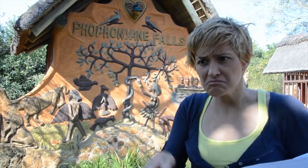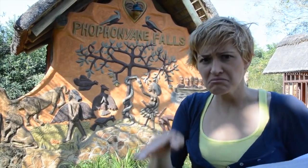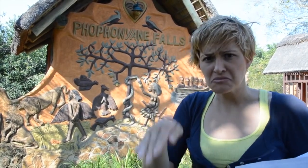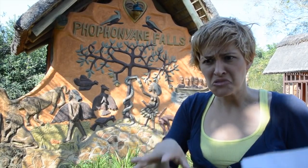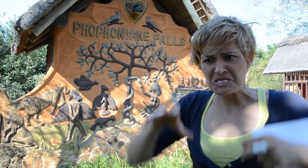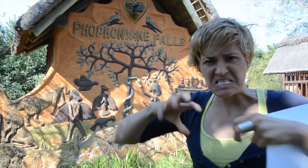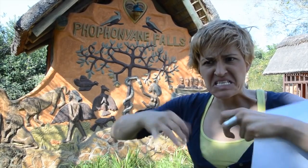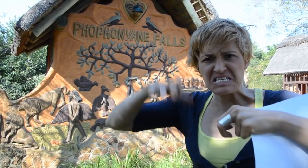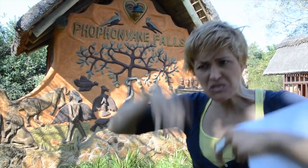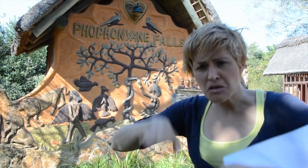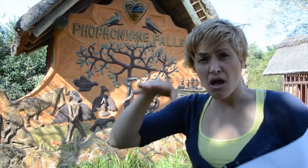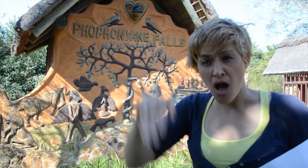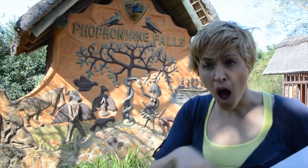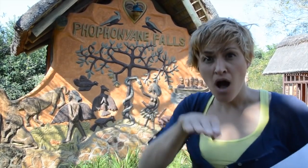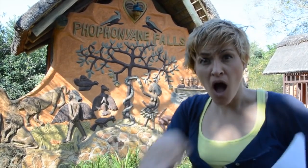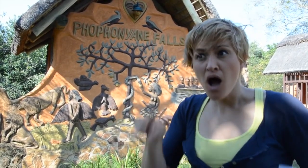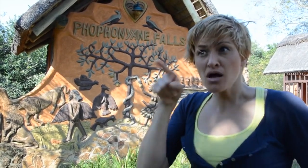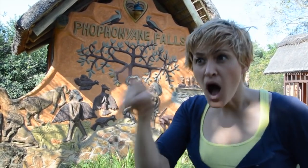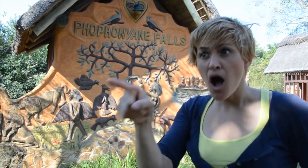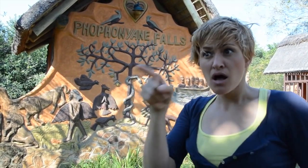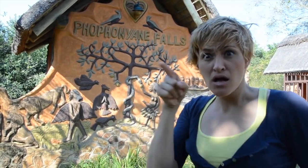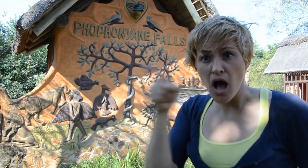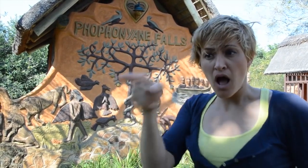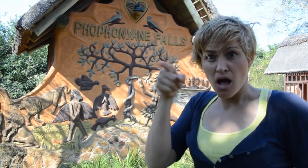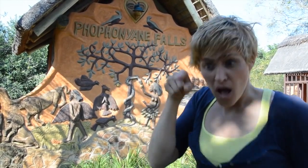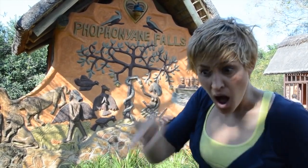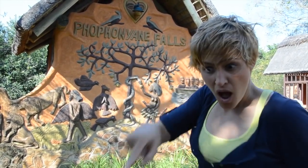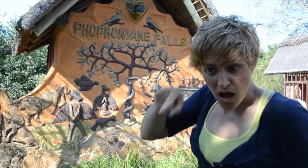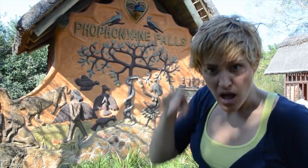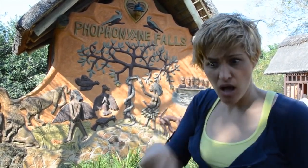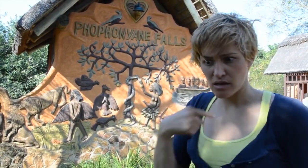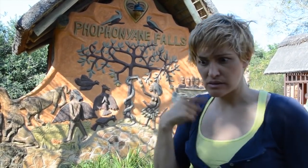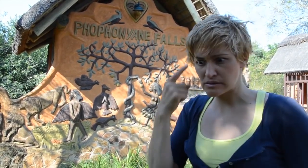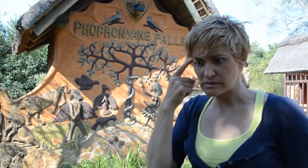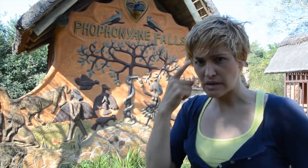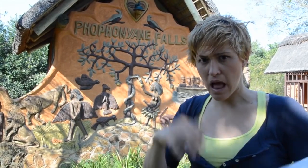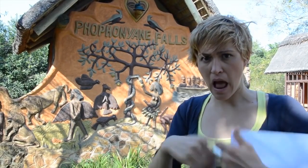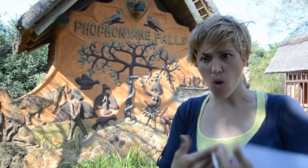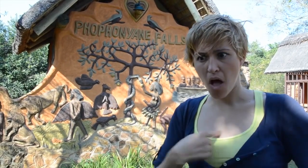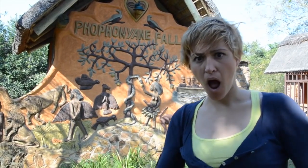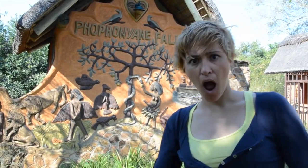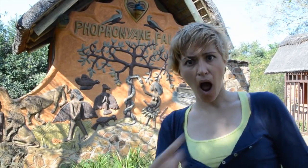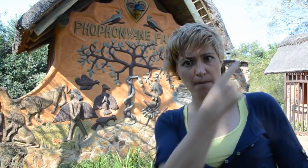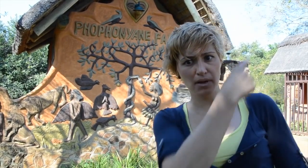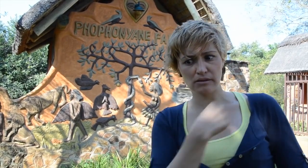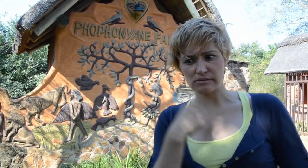time, the road becoming rough and bumpy and heading downhill, I did wonder how I will